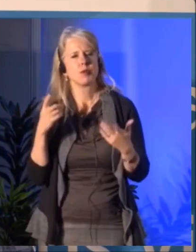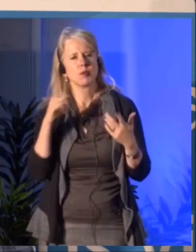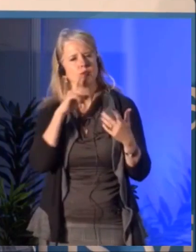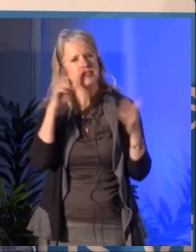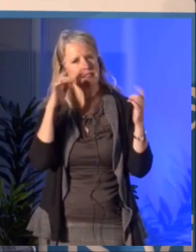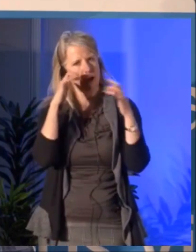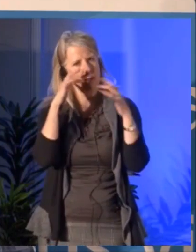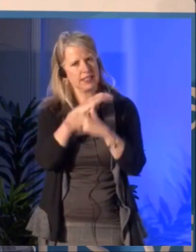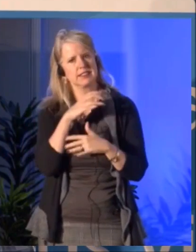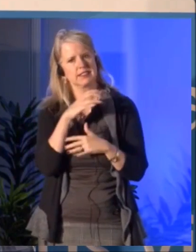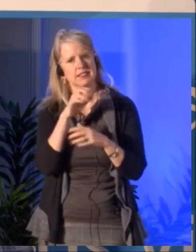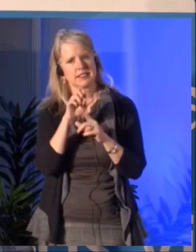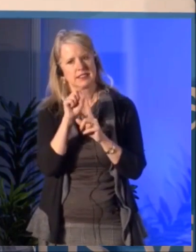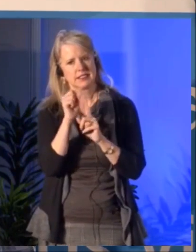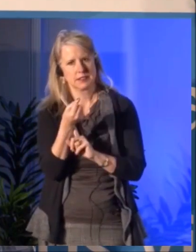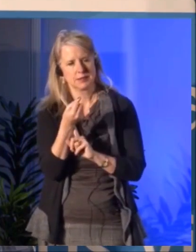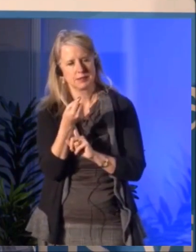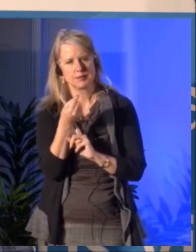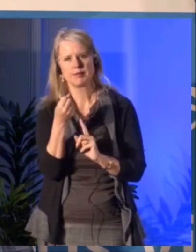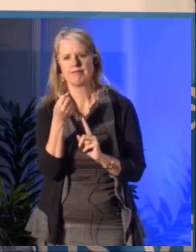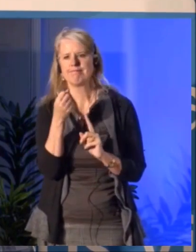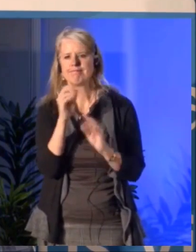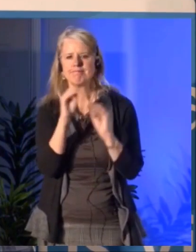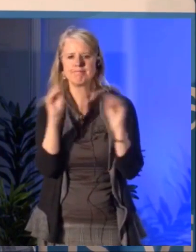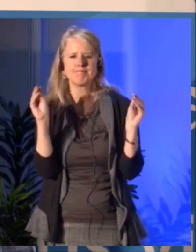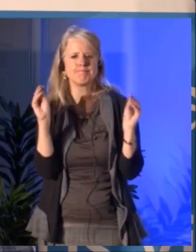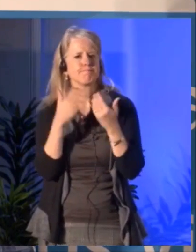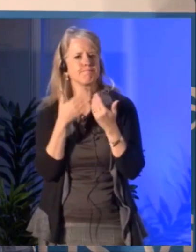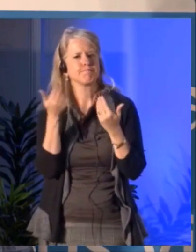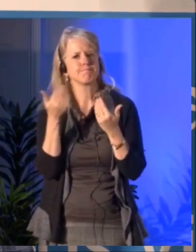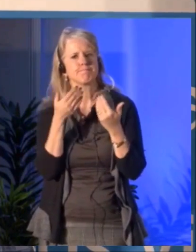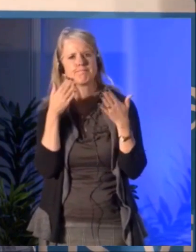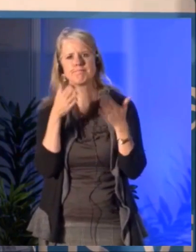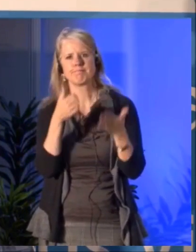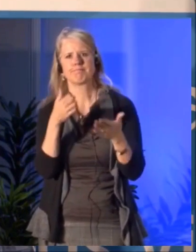of that province will perform better when they will be